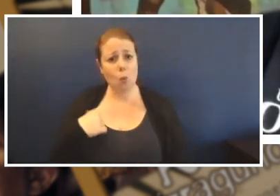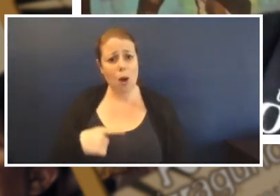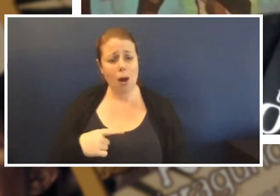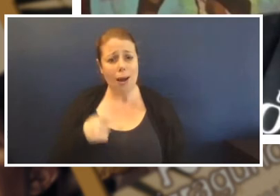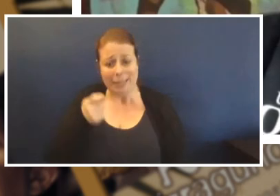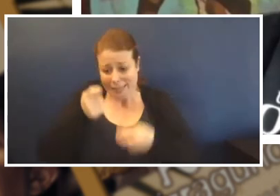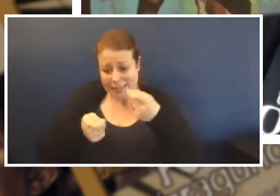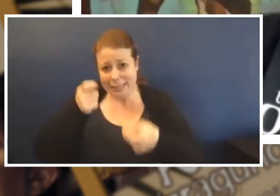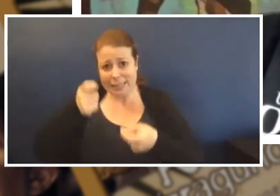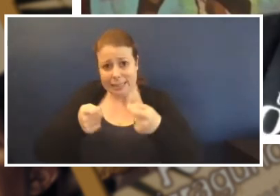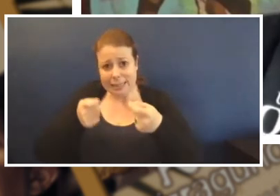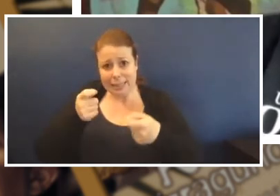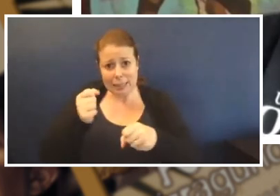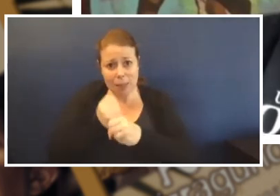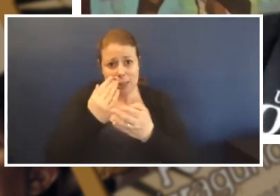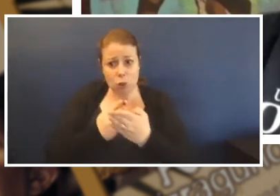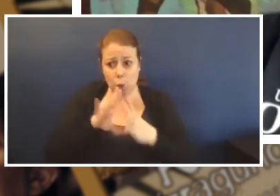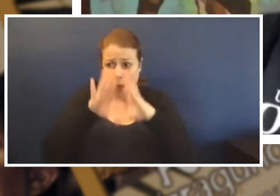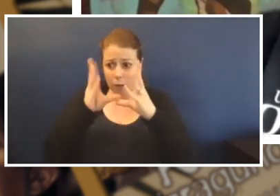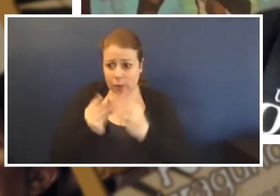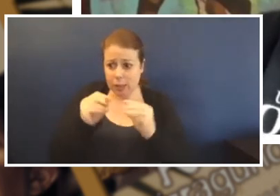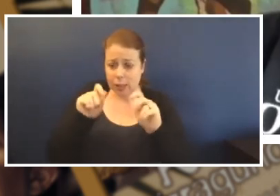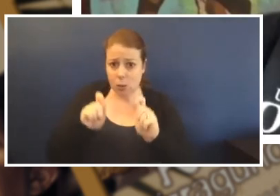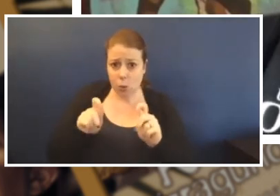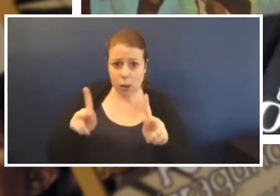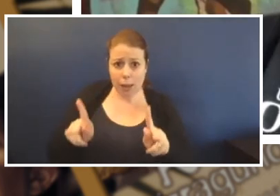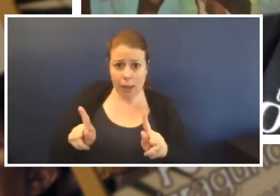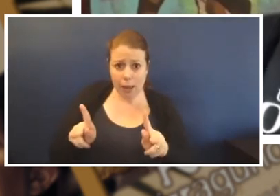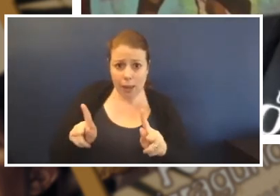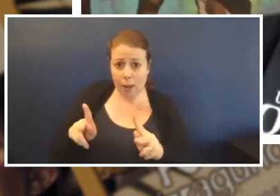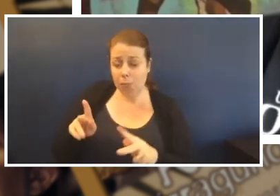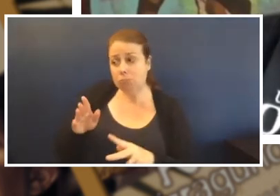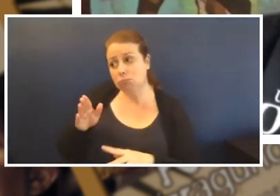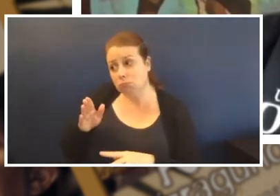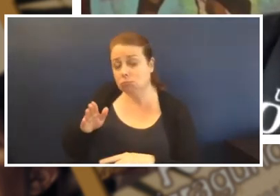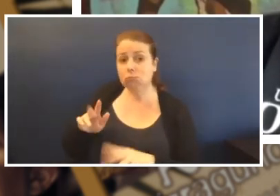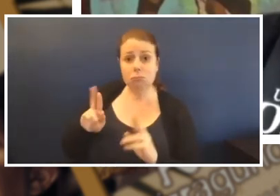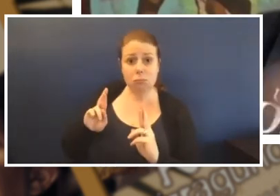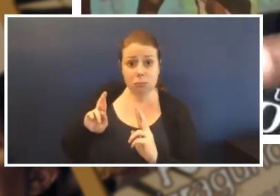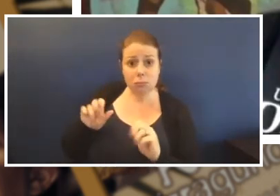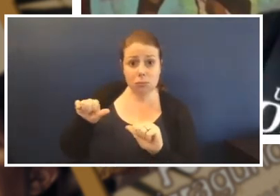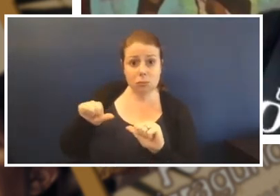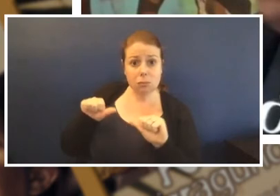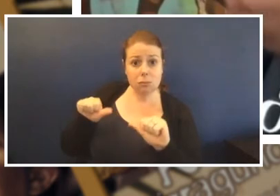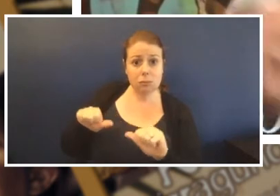okay with me'. And Mun said, 'I'm sorry, well I hope it works out for you then' The lady looked over